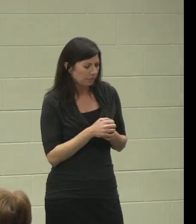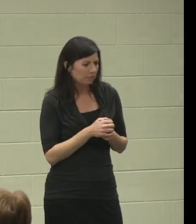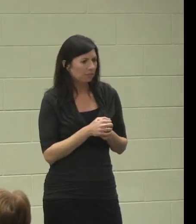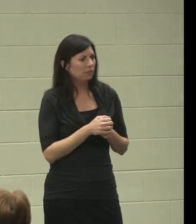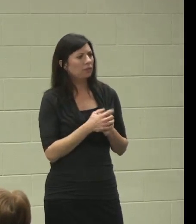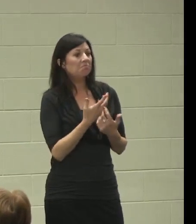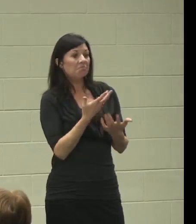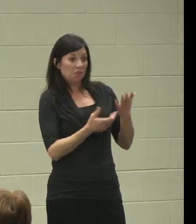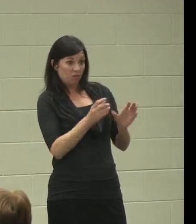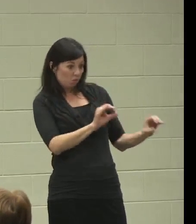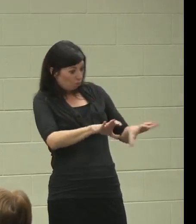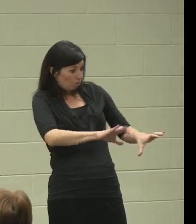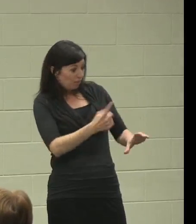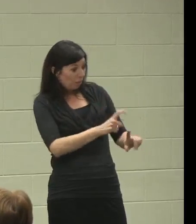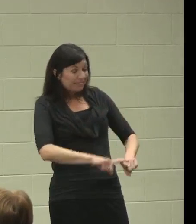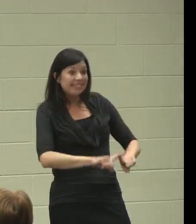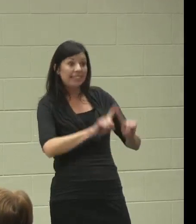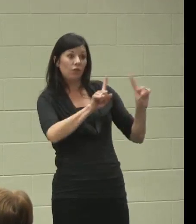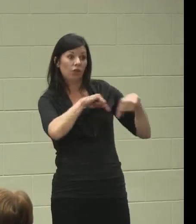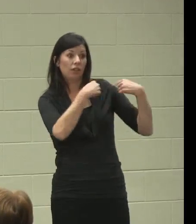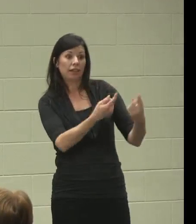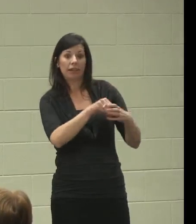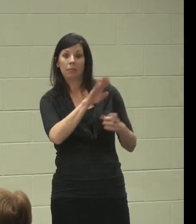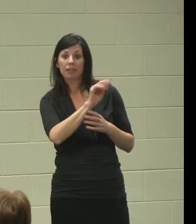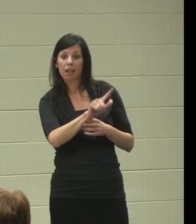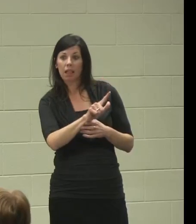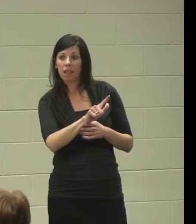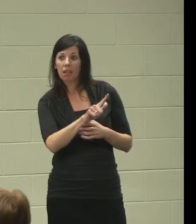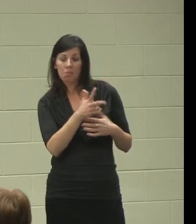differently when you were in transition services knowing what you know now?